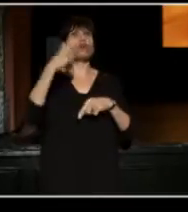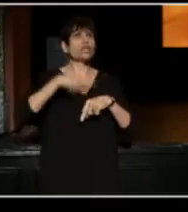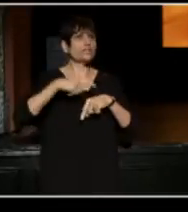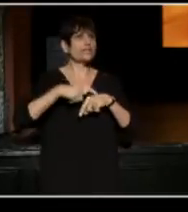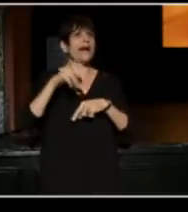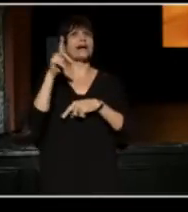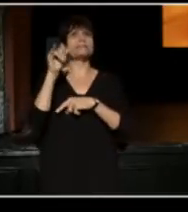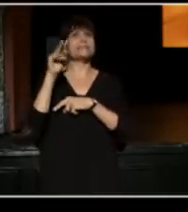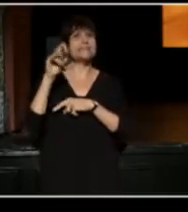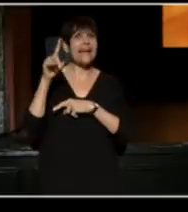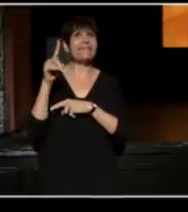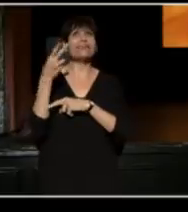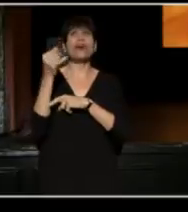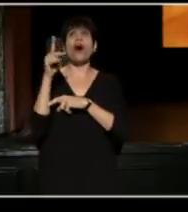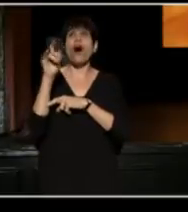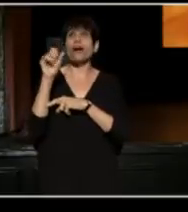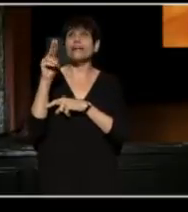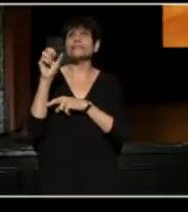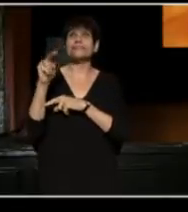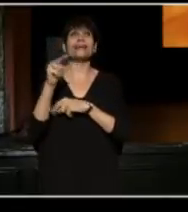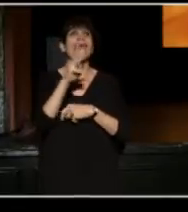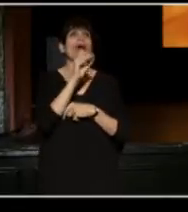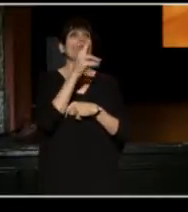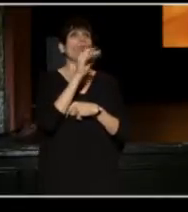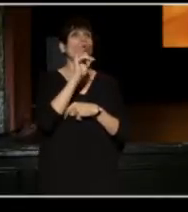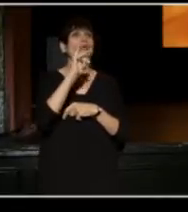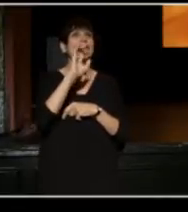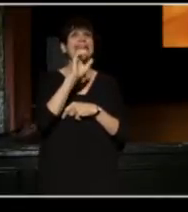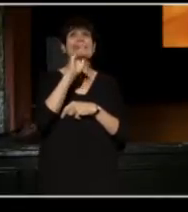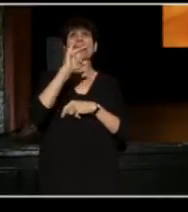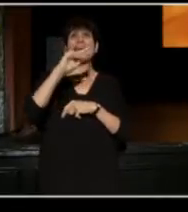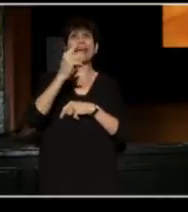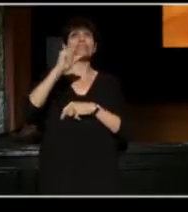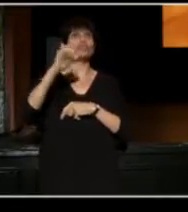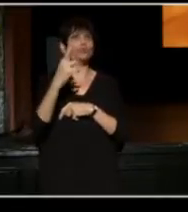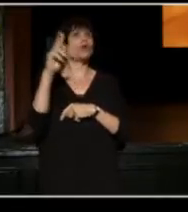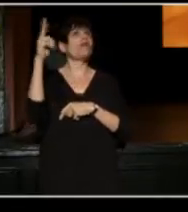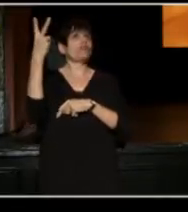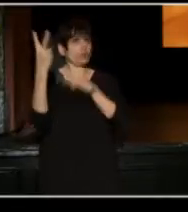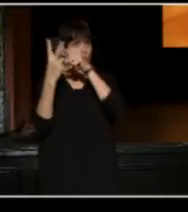the amazing David Hawkinson, and Woody King, Jr. Feel free!